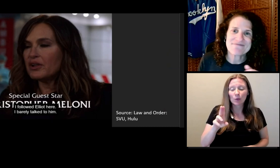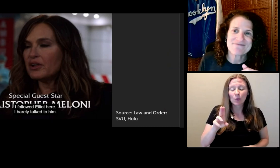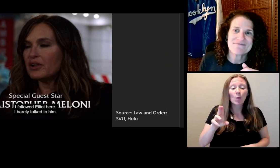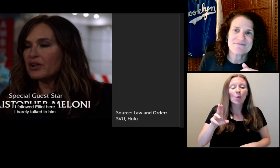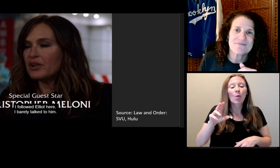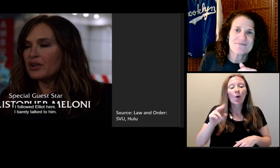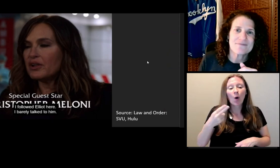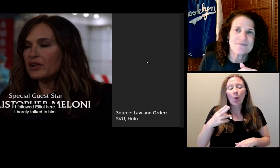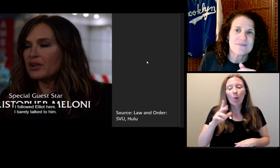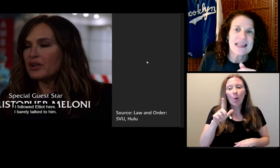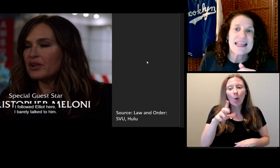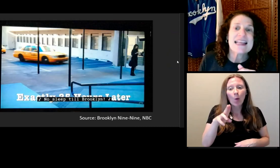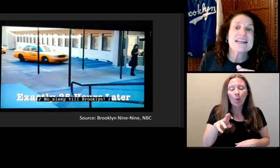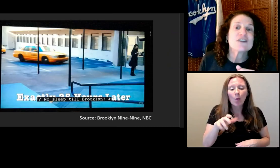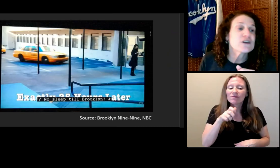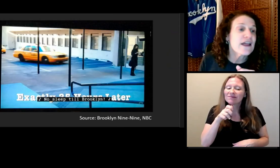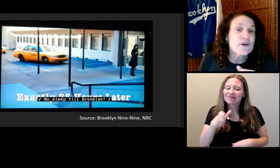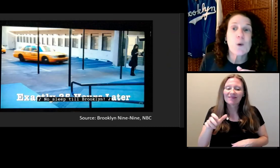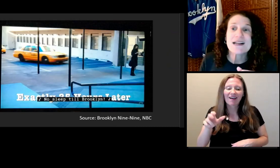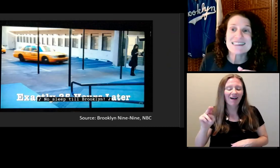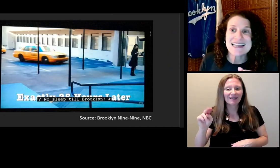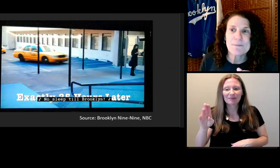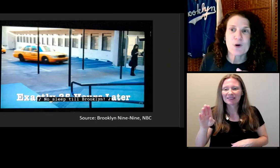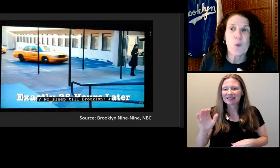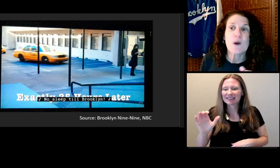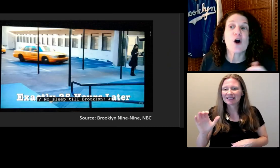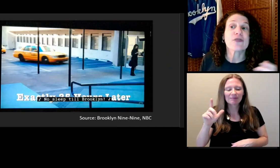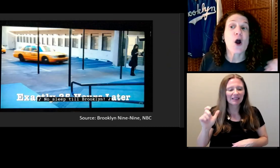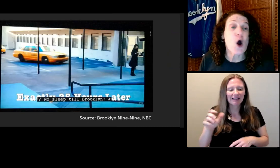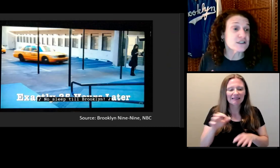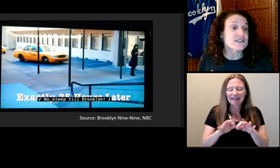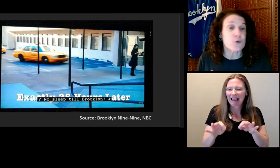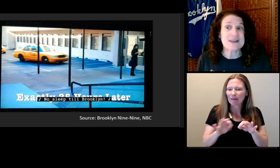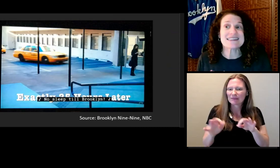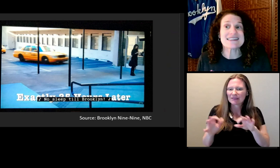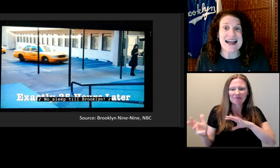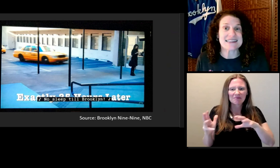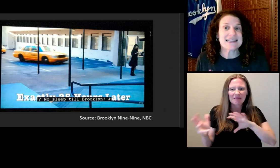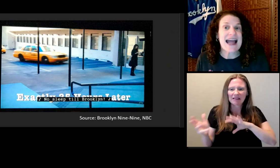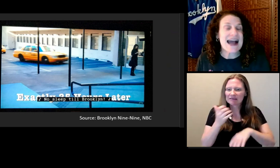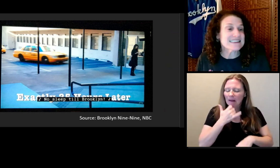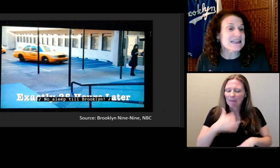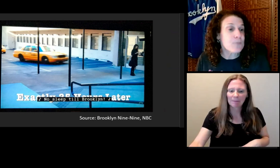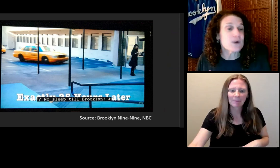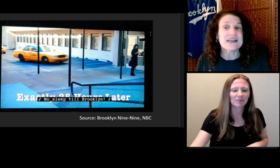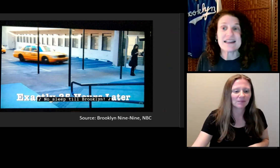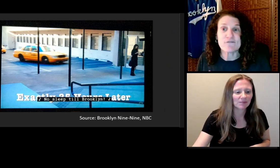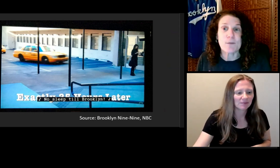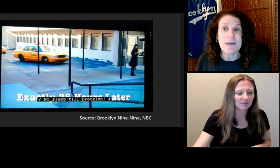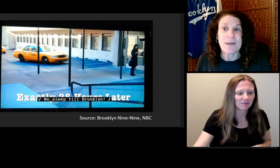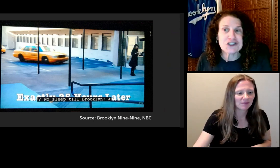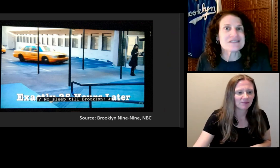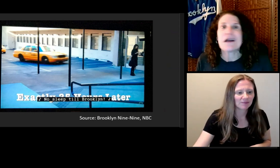Here's another example where the onscreen text has important information, but the captions